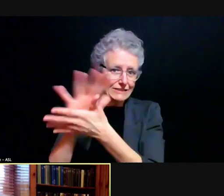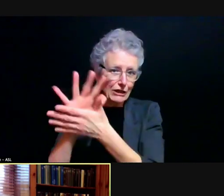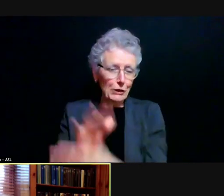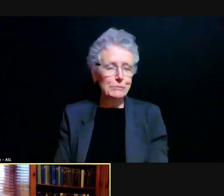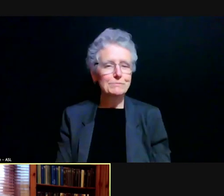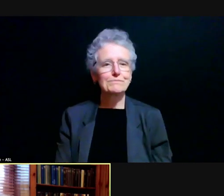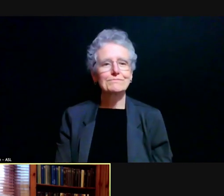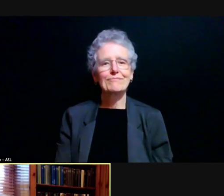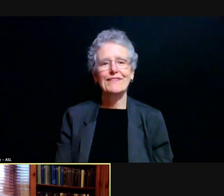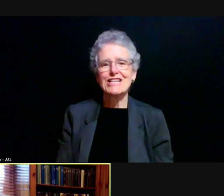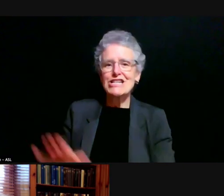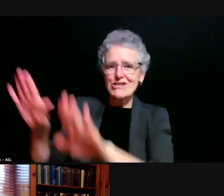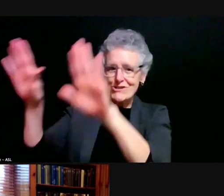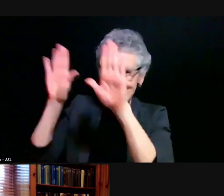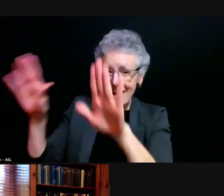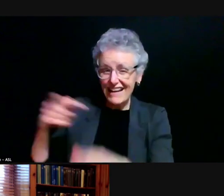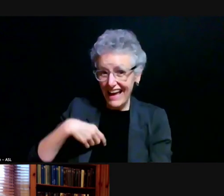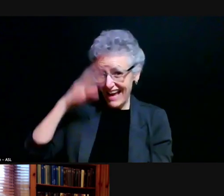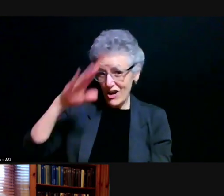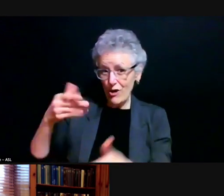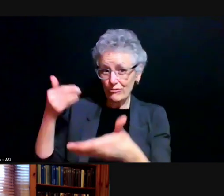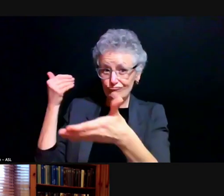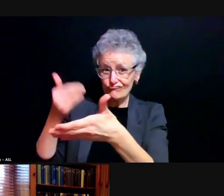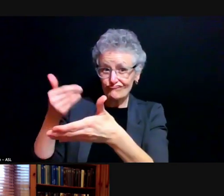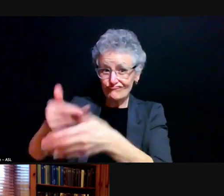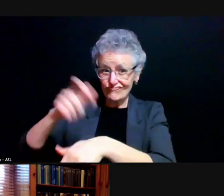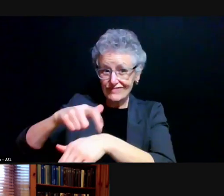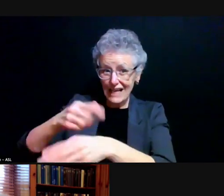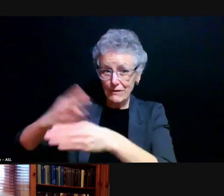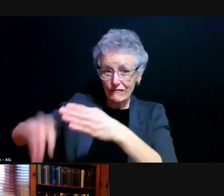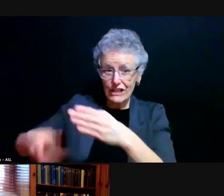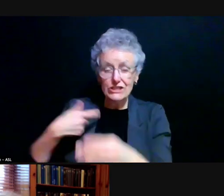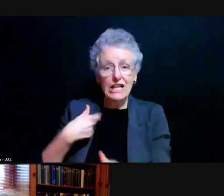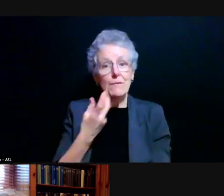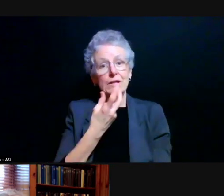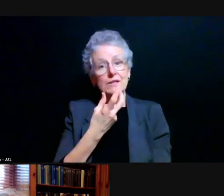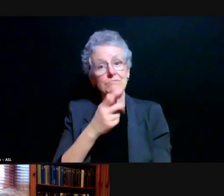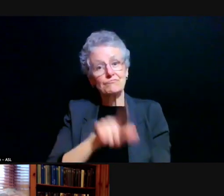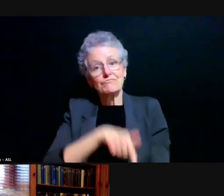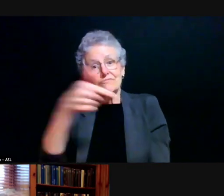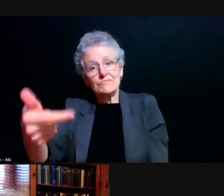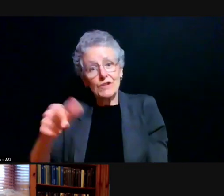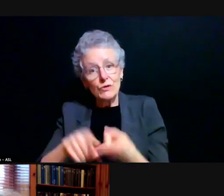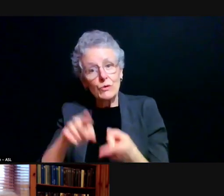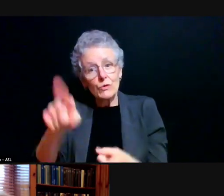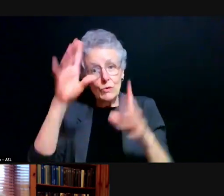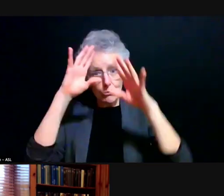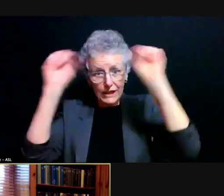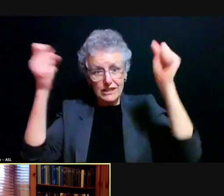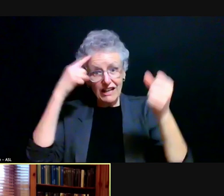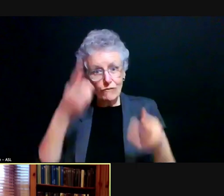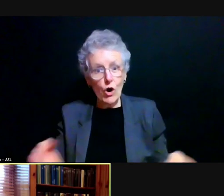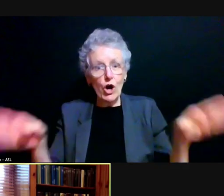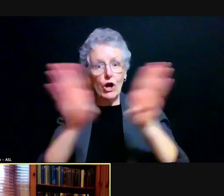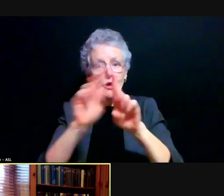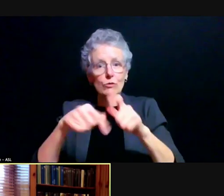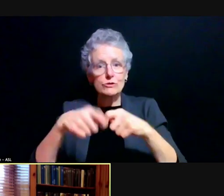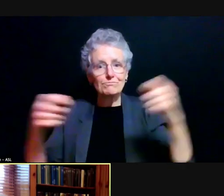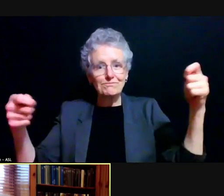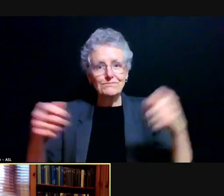[Preeti] Great. I know we're, we're getting close to the end. I'm gonna turn it to you to close us out. [President Russel] Yeah